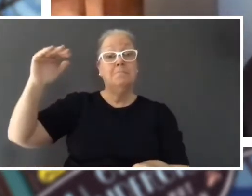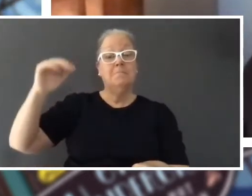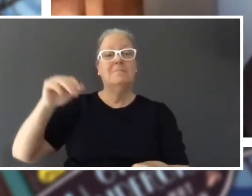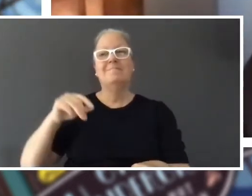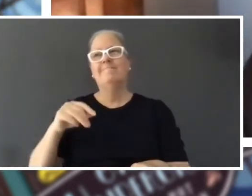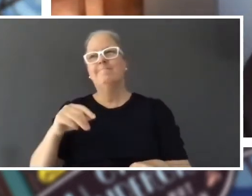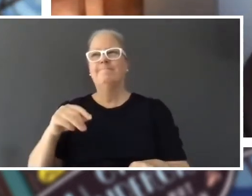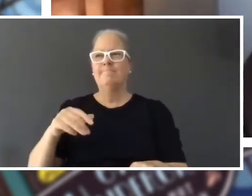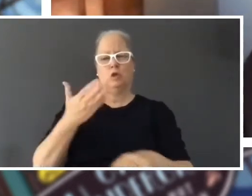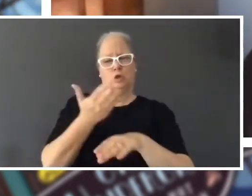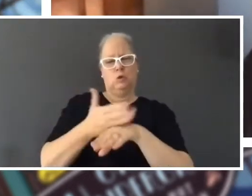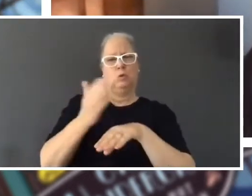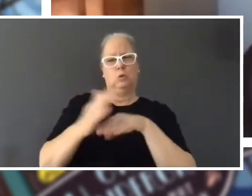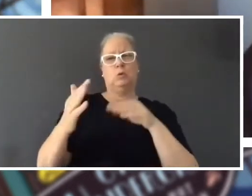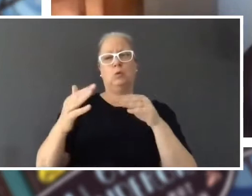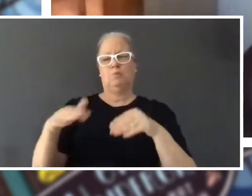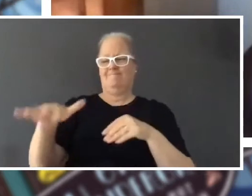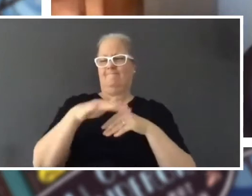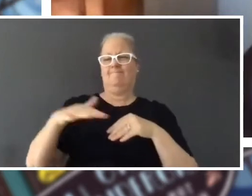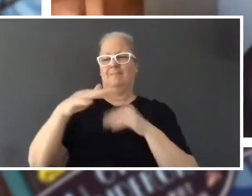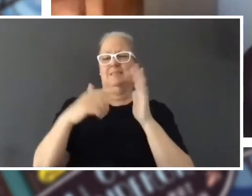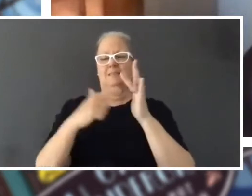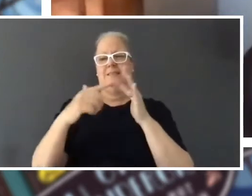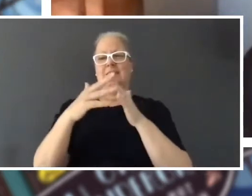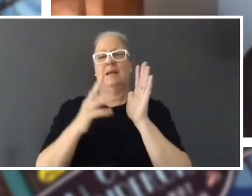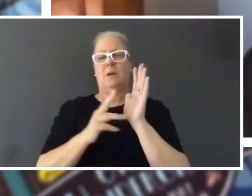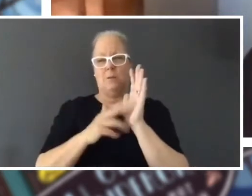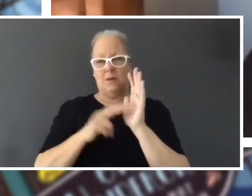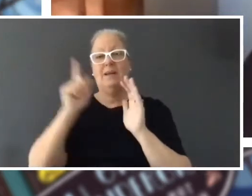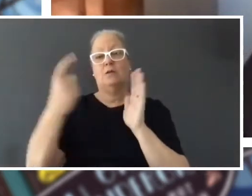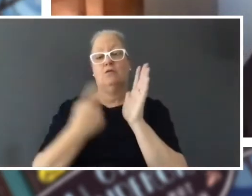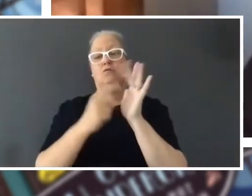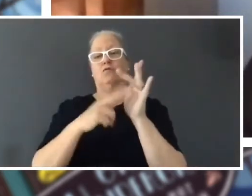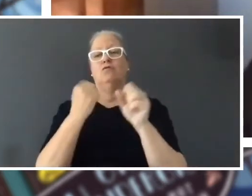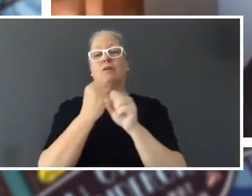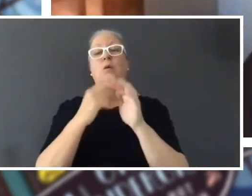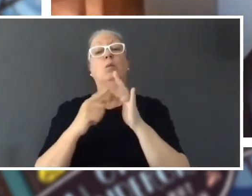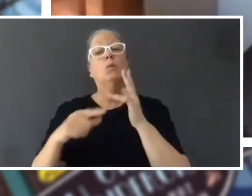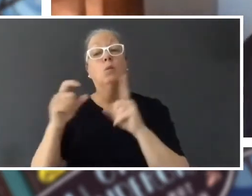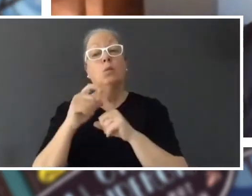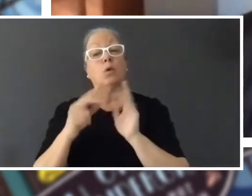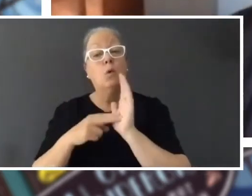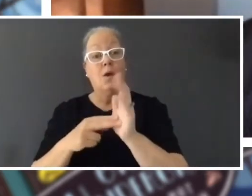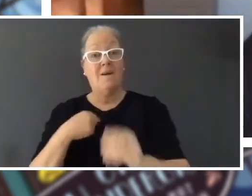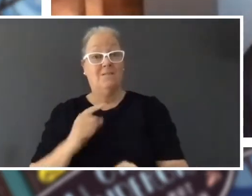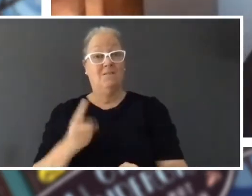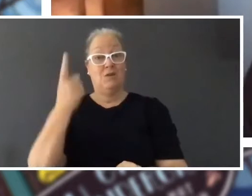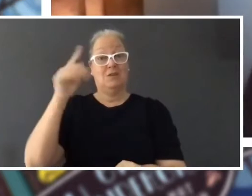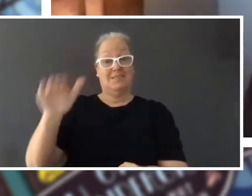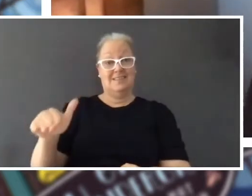I was growing up called Ringwood North and that was, I was the first kid to live on the first house in the first street in a brand new